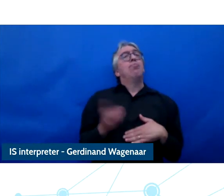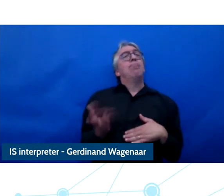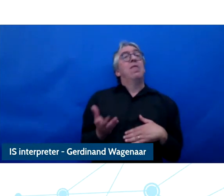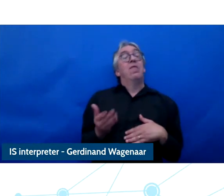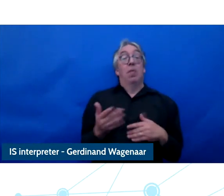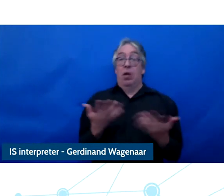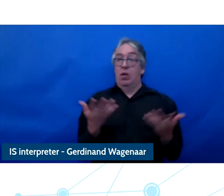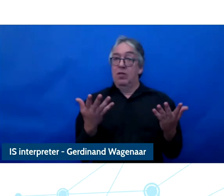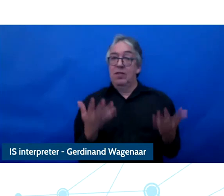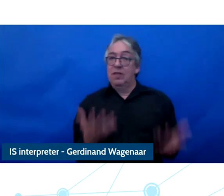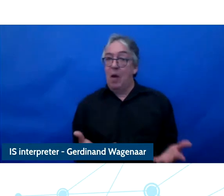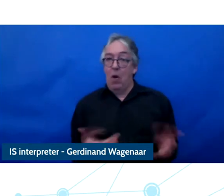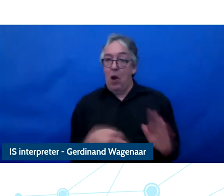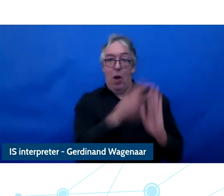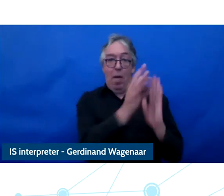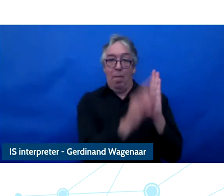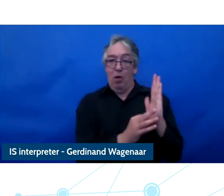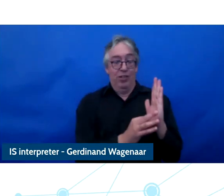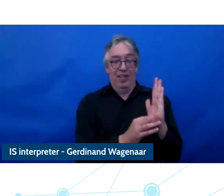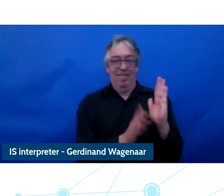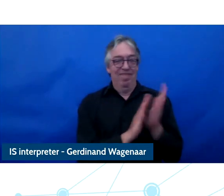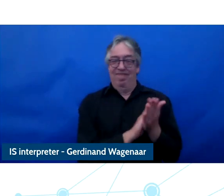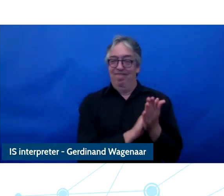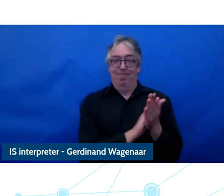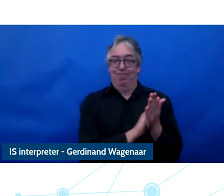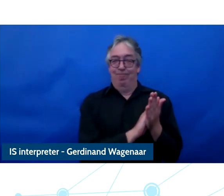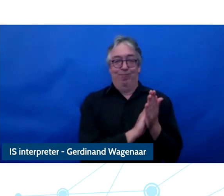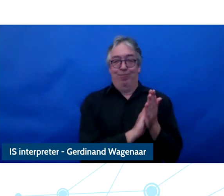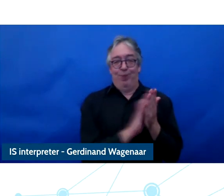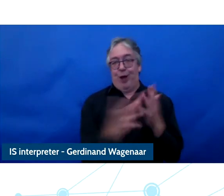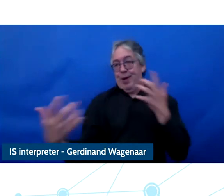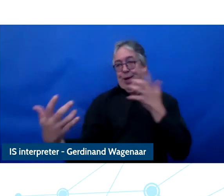only address what is happening behind the scenes and how people are actually